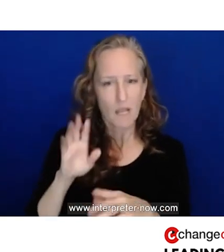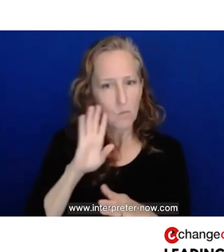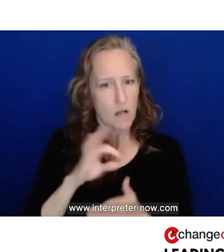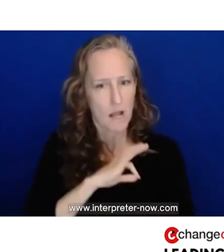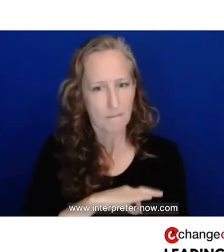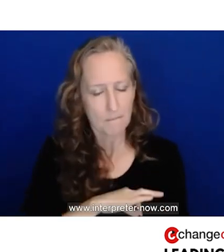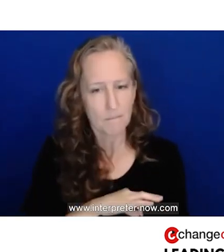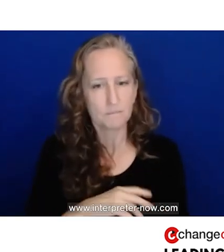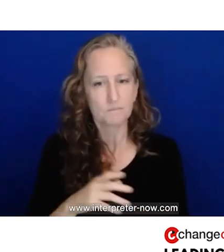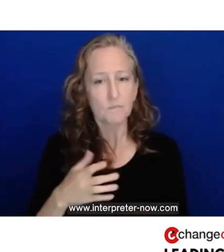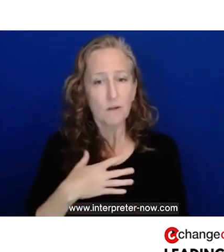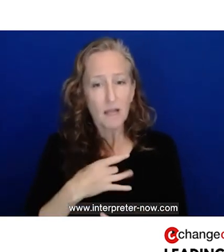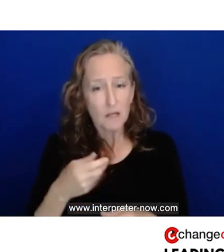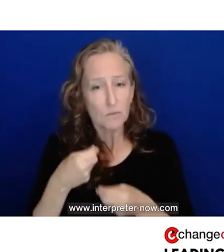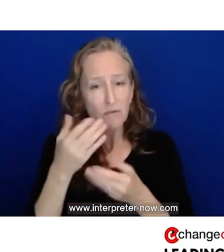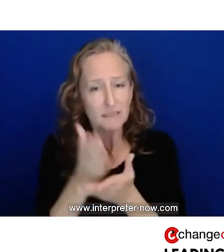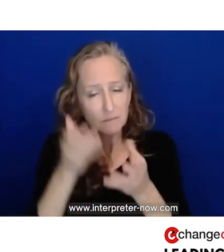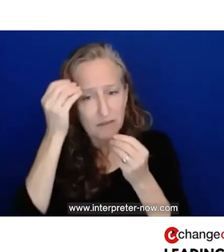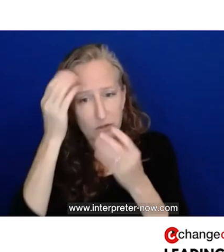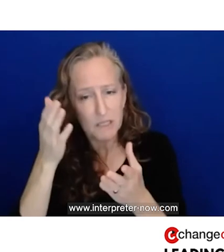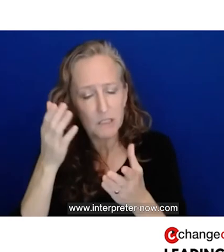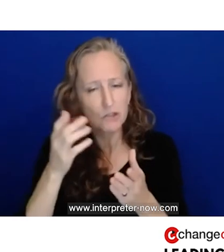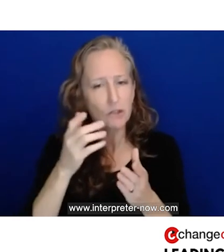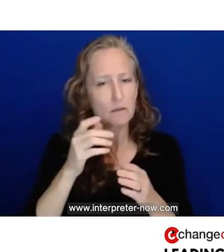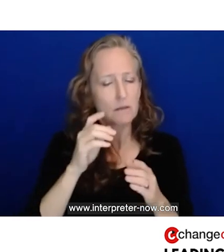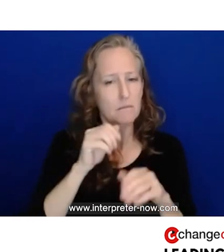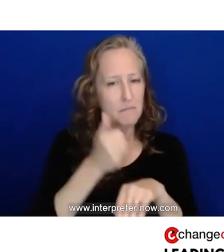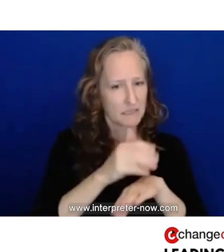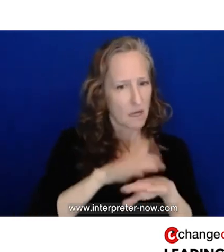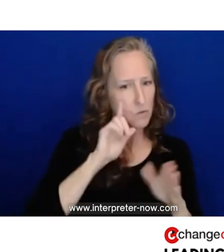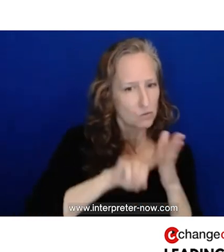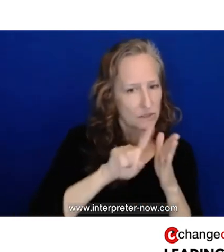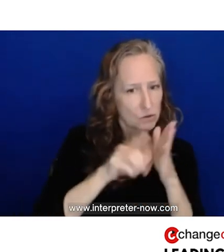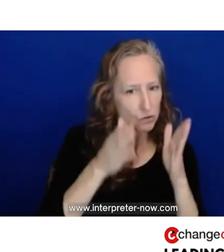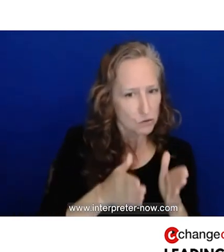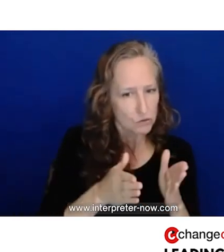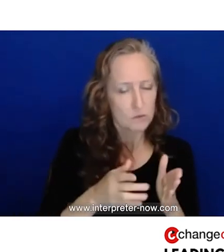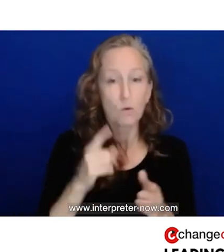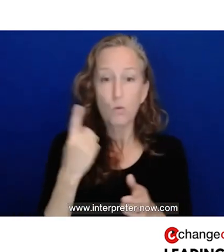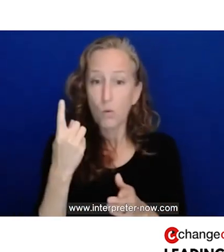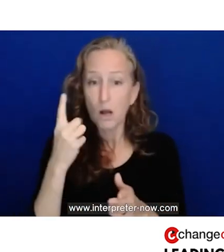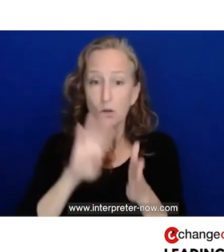doing some very powerful work. I want to begin with Steven Kotler. Steven Kotler is a profound